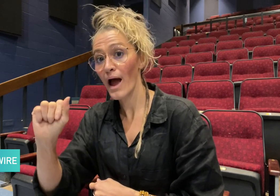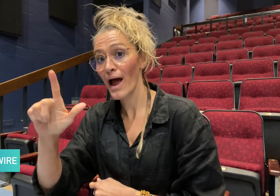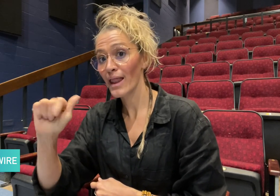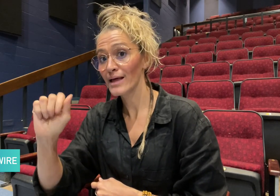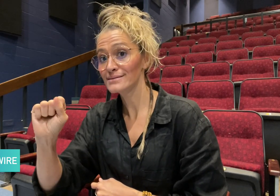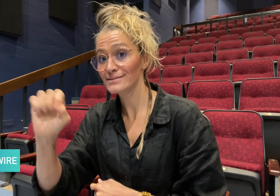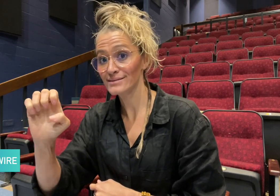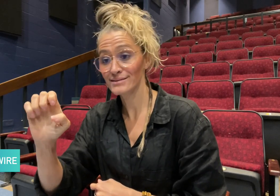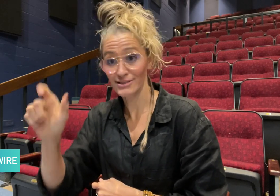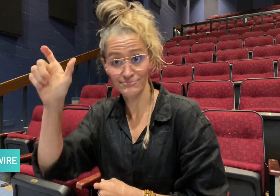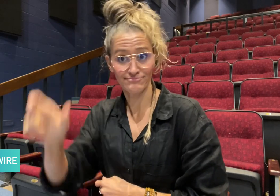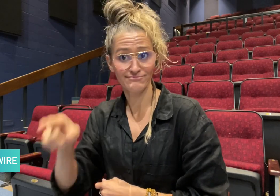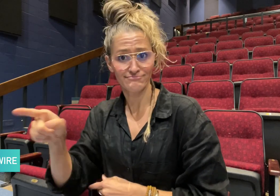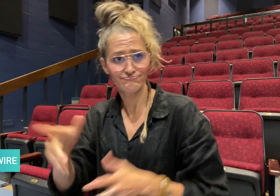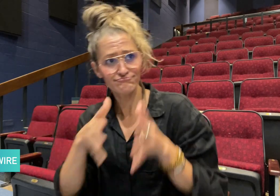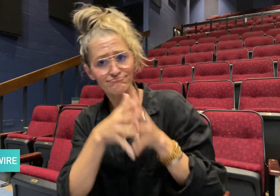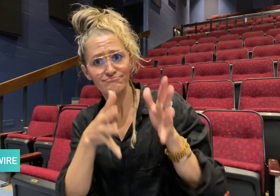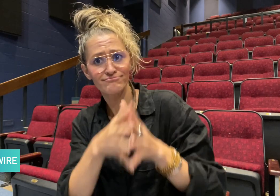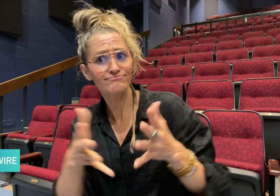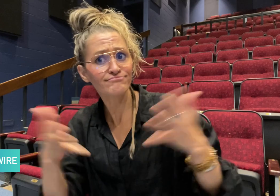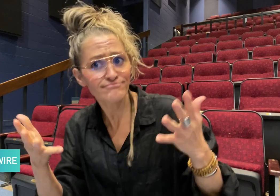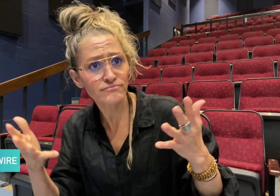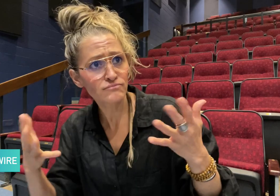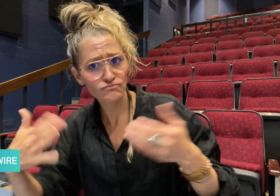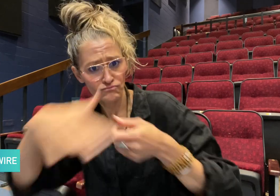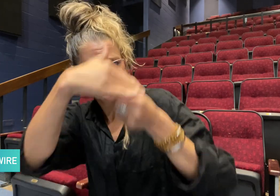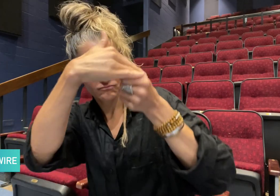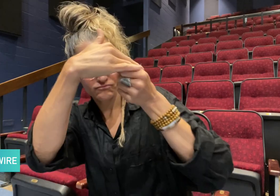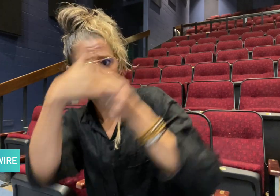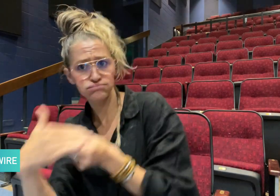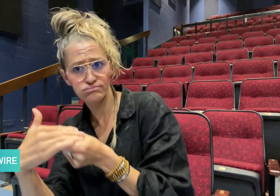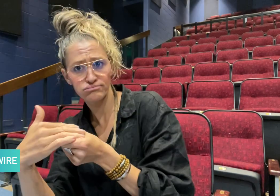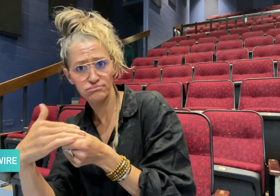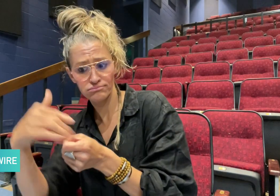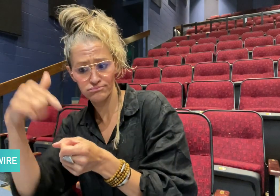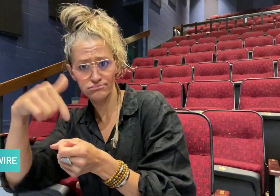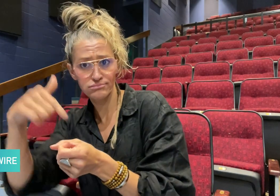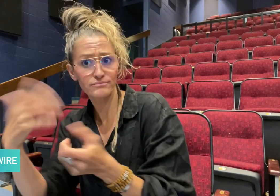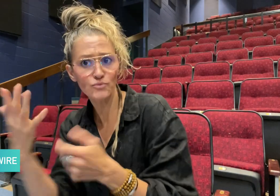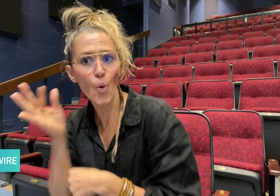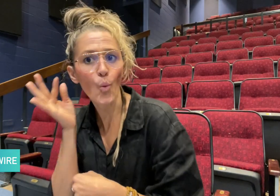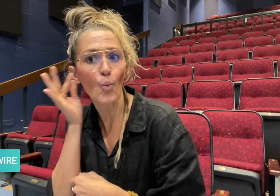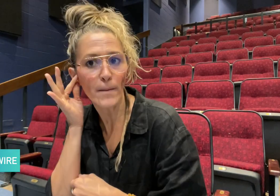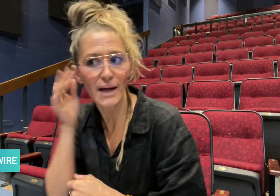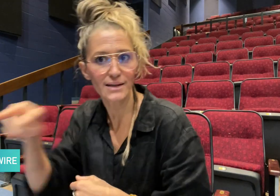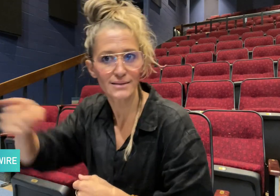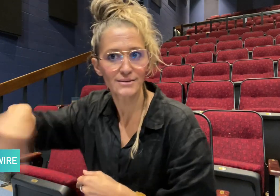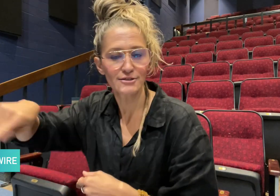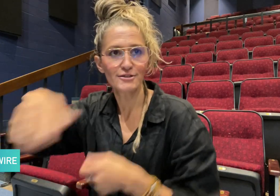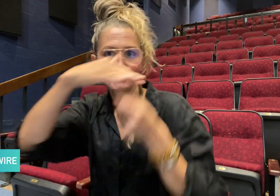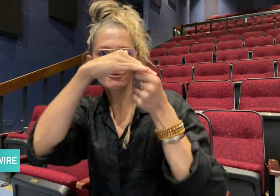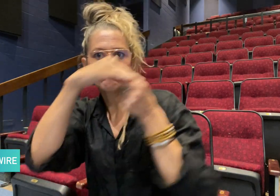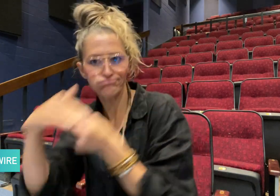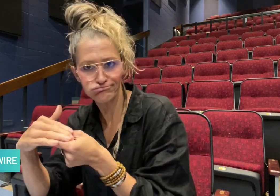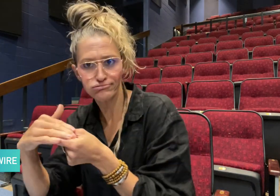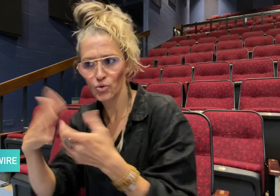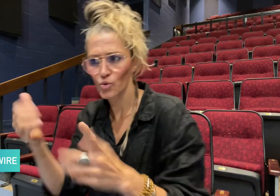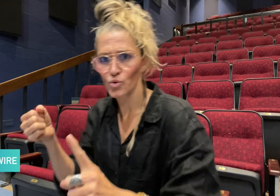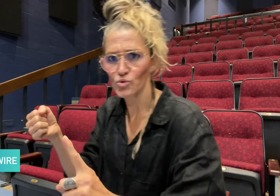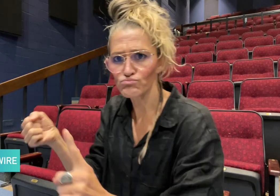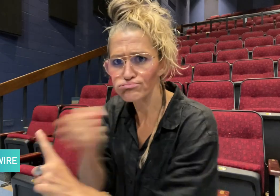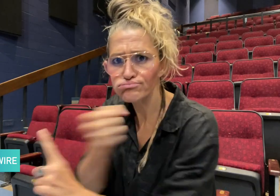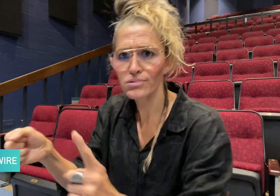gender-based violence, as well as poor access remain